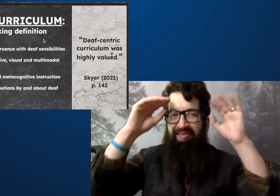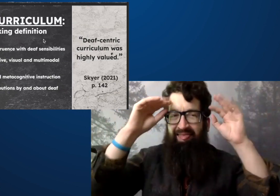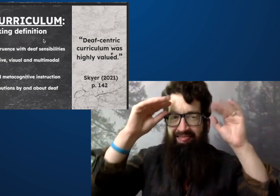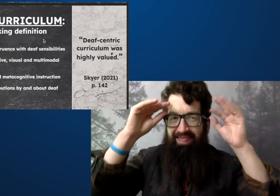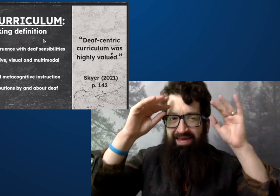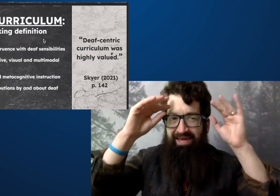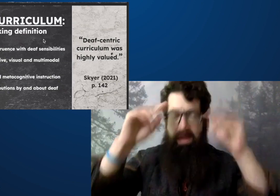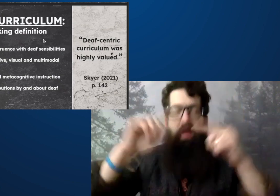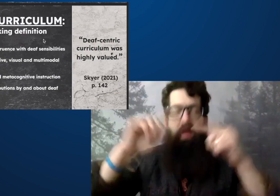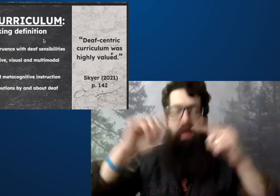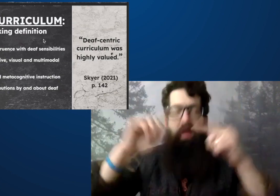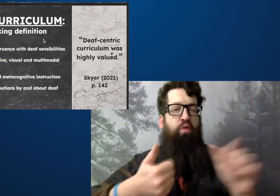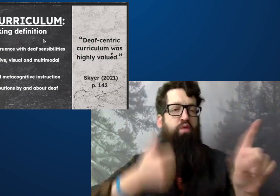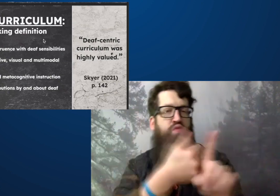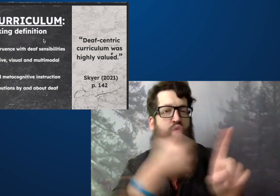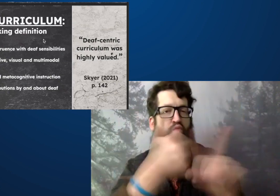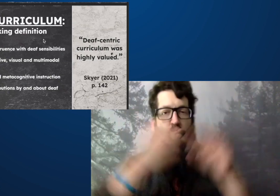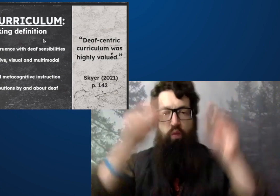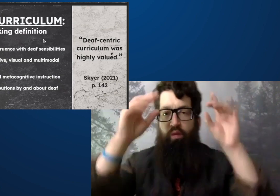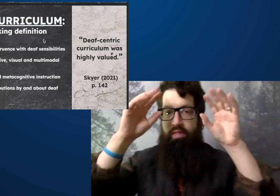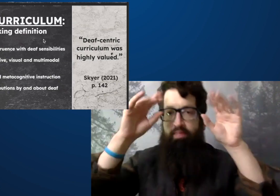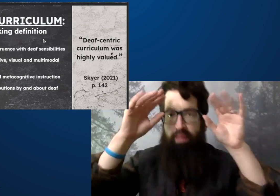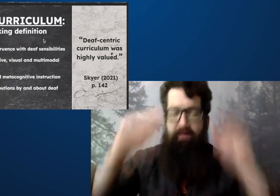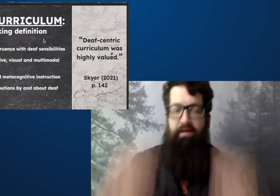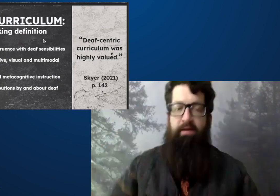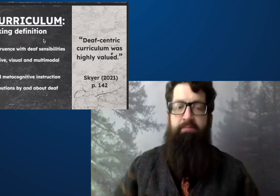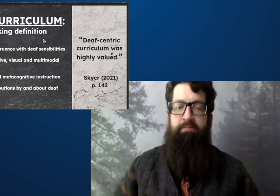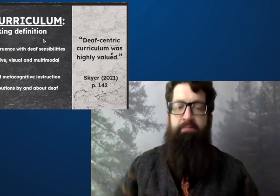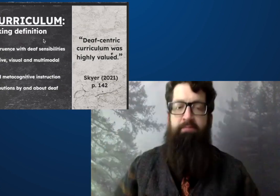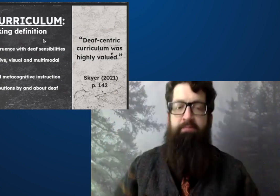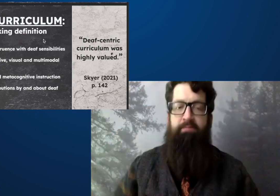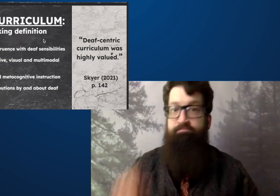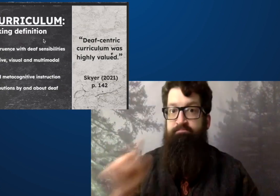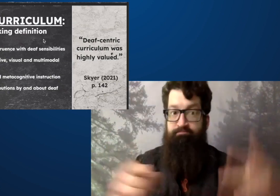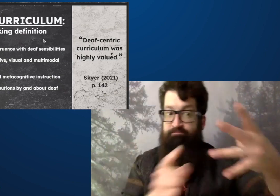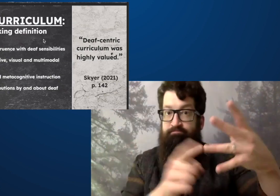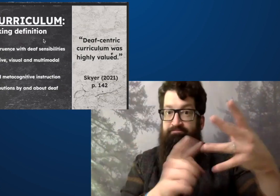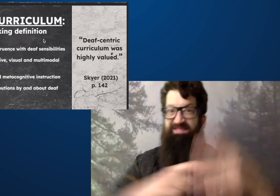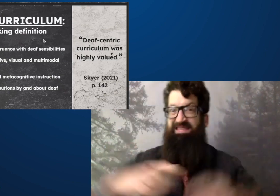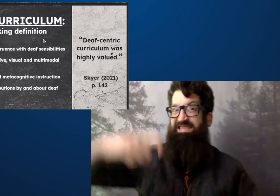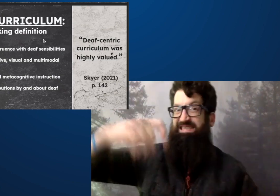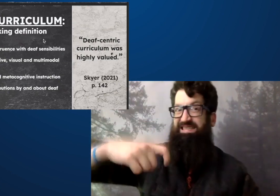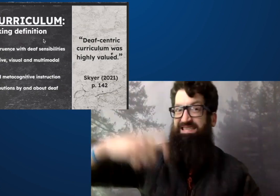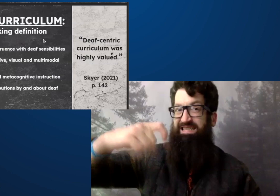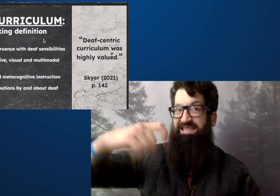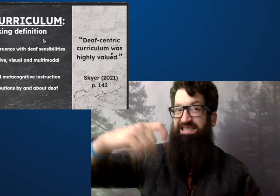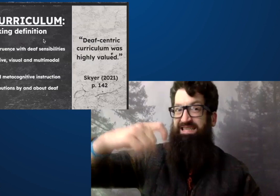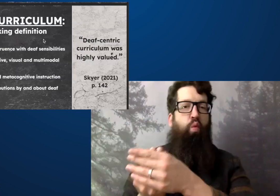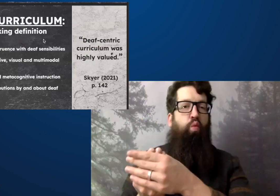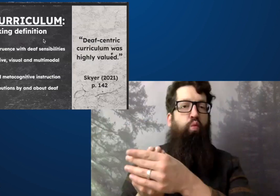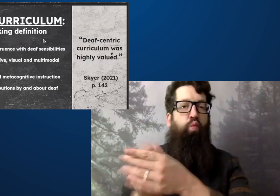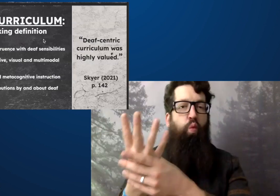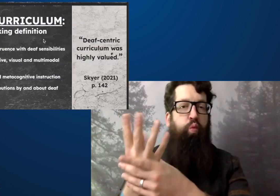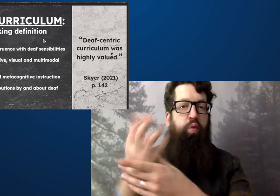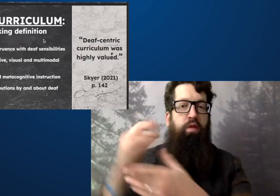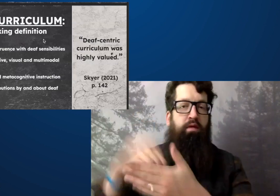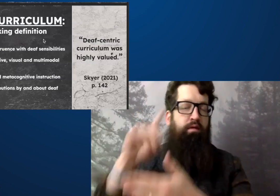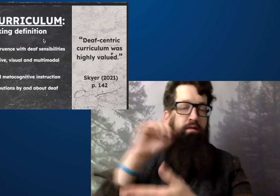They require all of that support and learning to think and process.